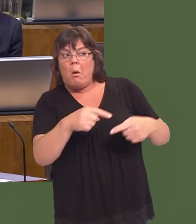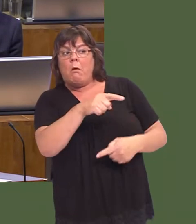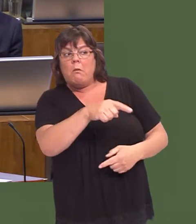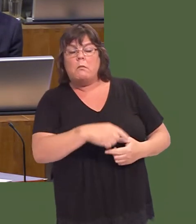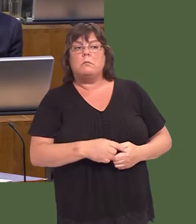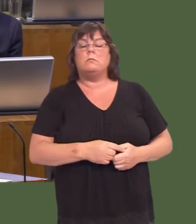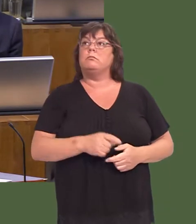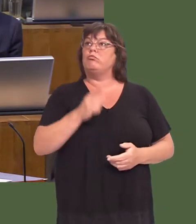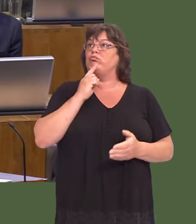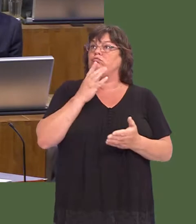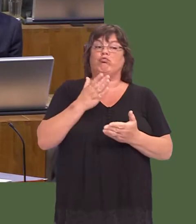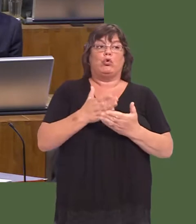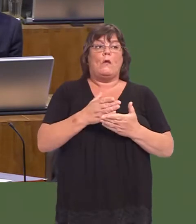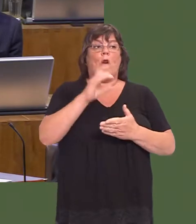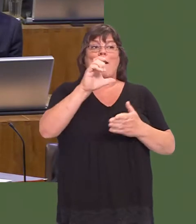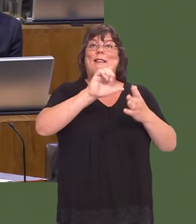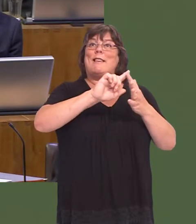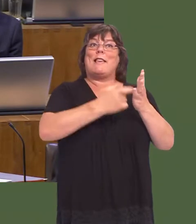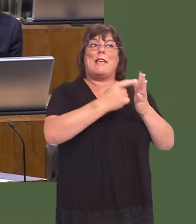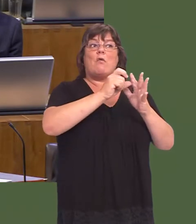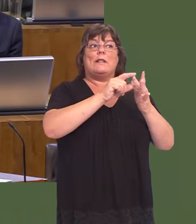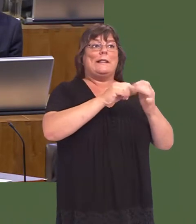And, of course, that is true of Ceredigion, and true of every other authority.